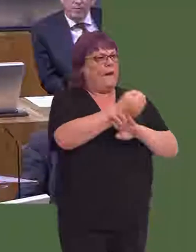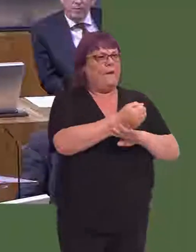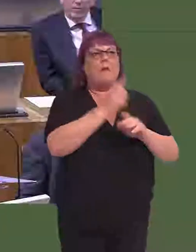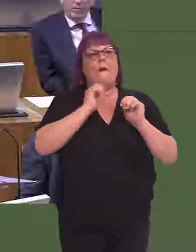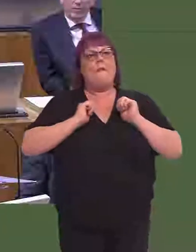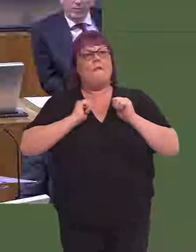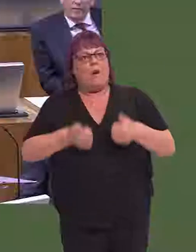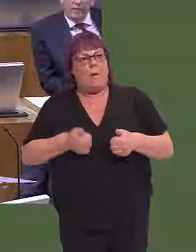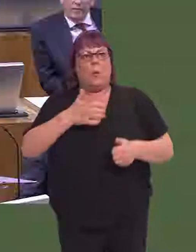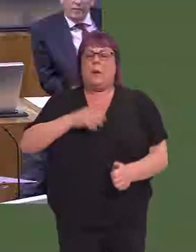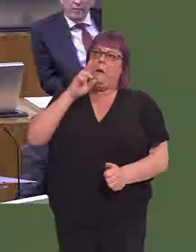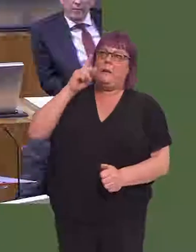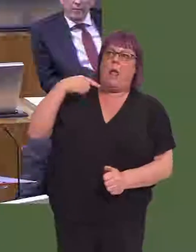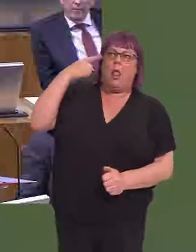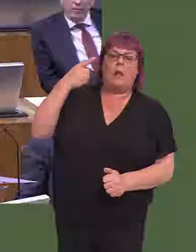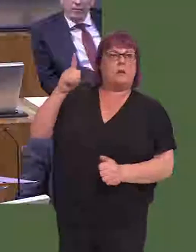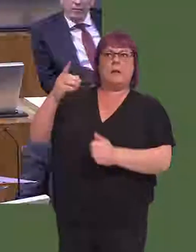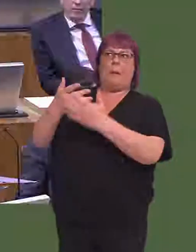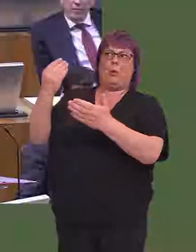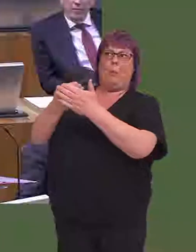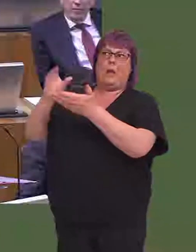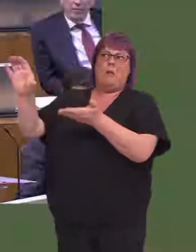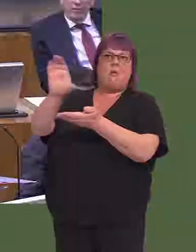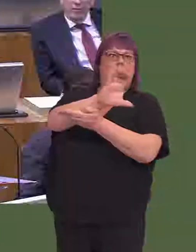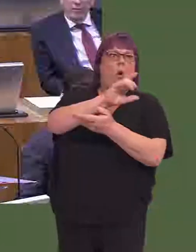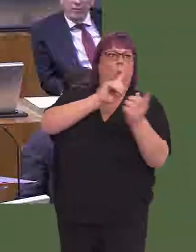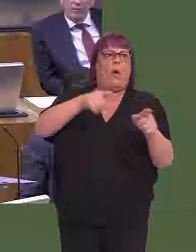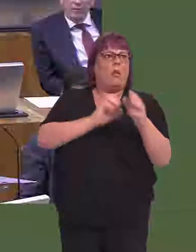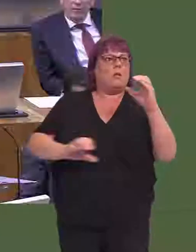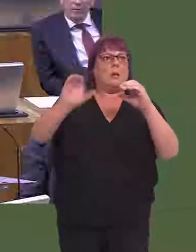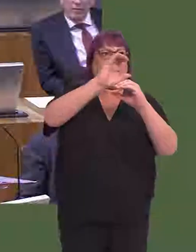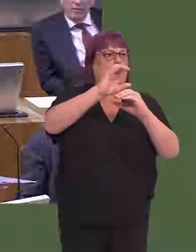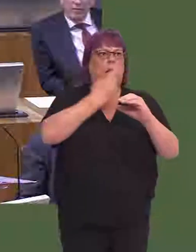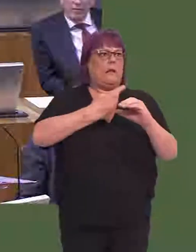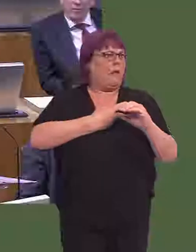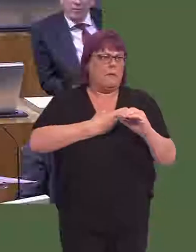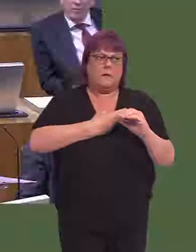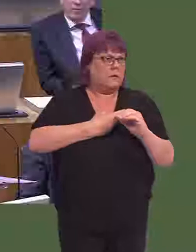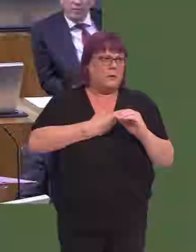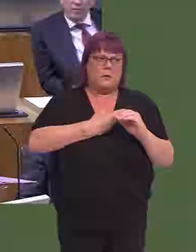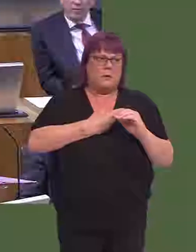With regard to farming, we need to see the colour of Westminster's money, that much is true, because we can't pay farming subsidies.